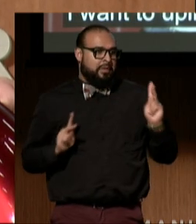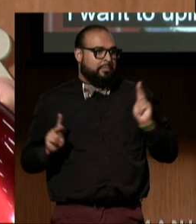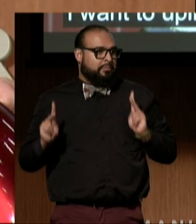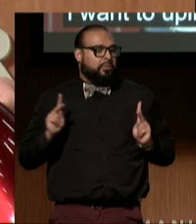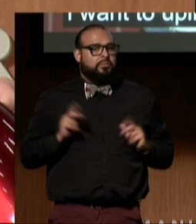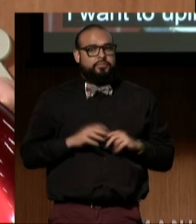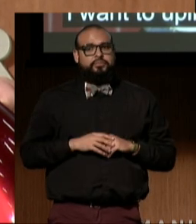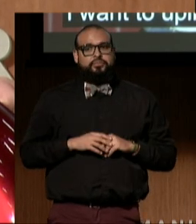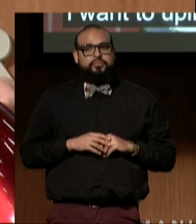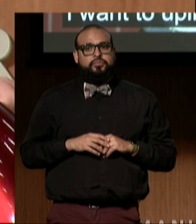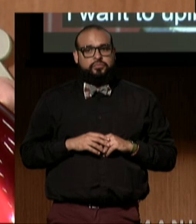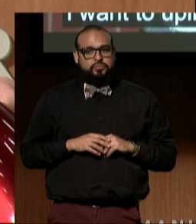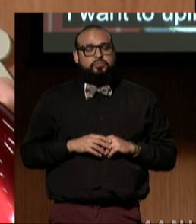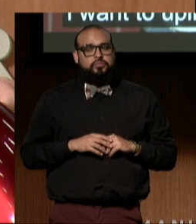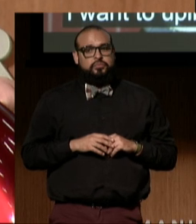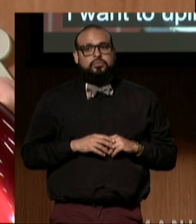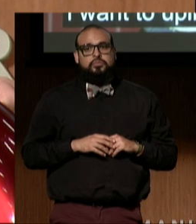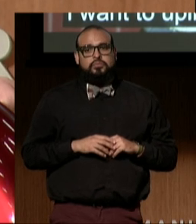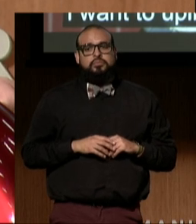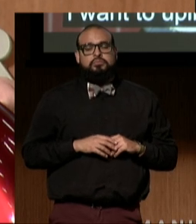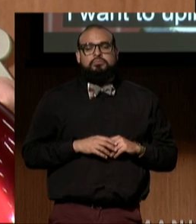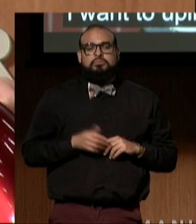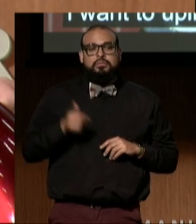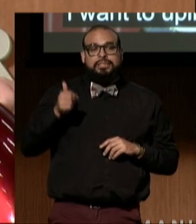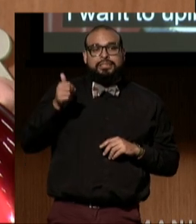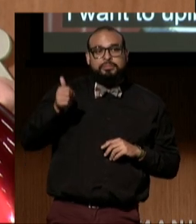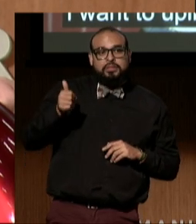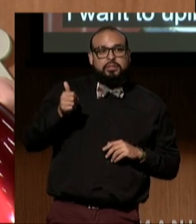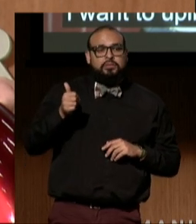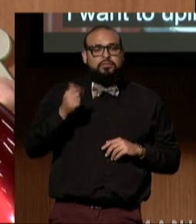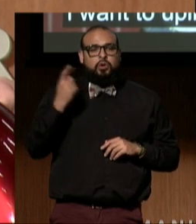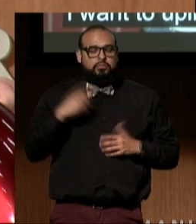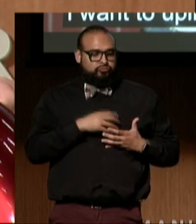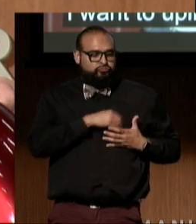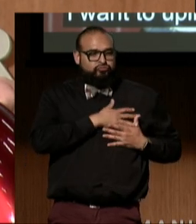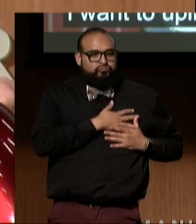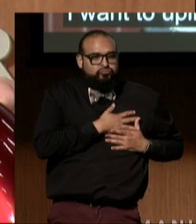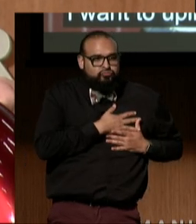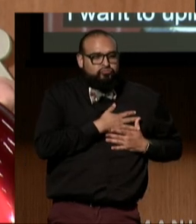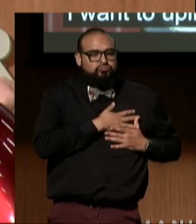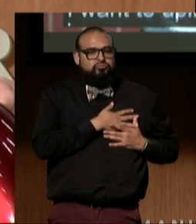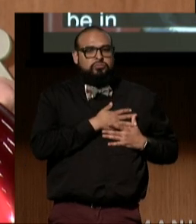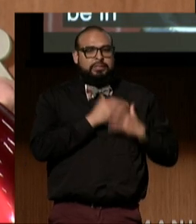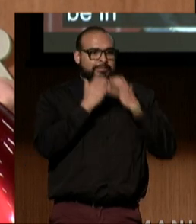who are and will always be in our hearts, specifically at DREDF.